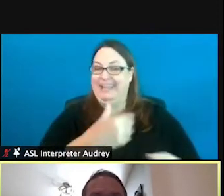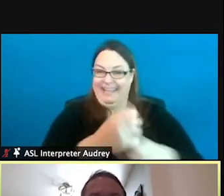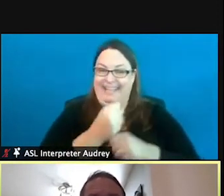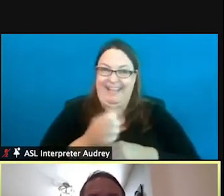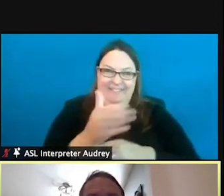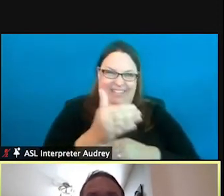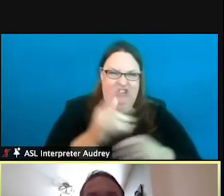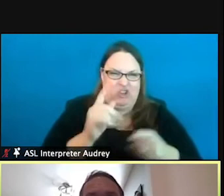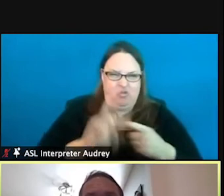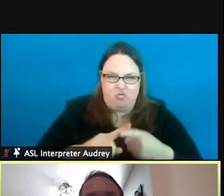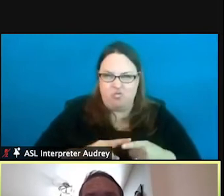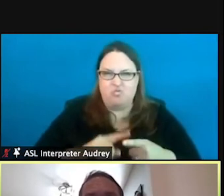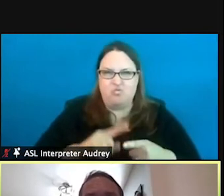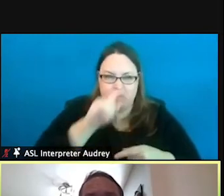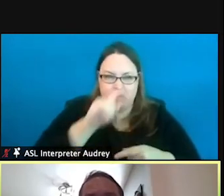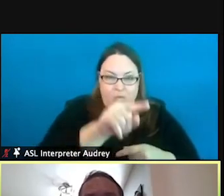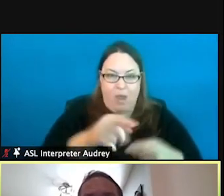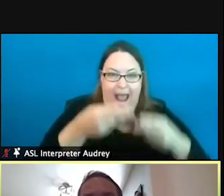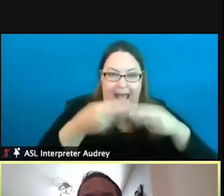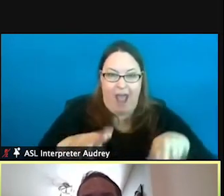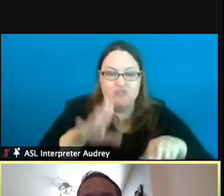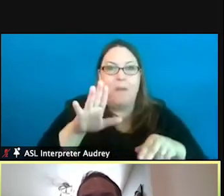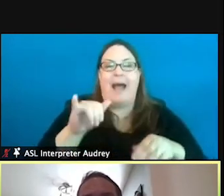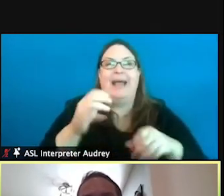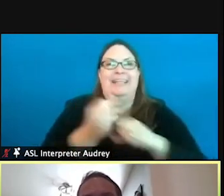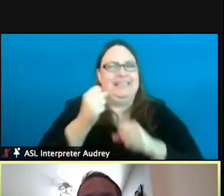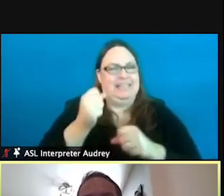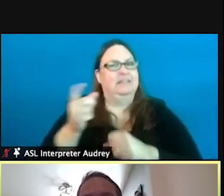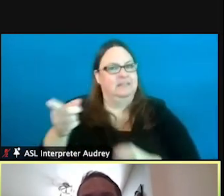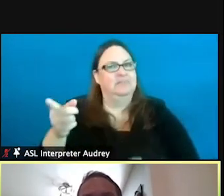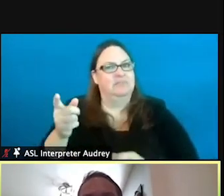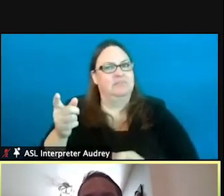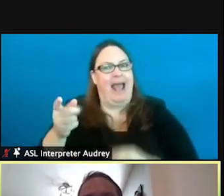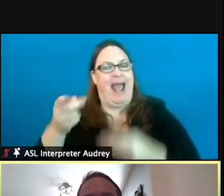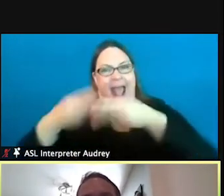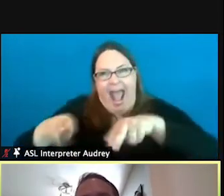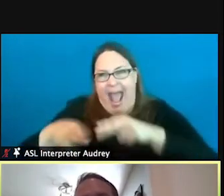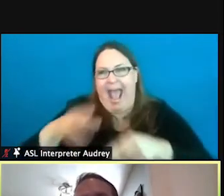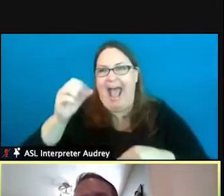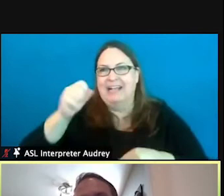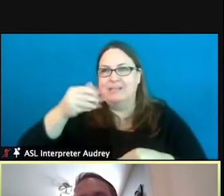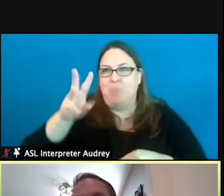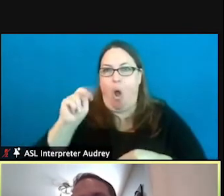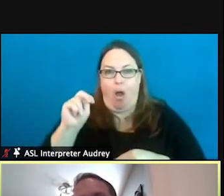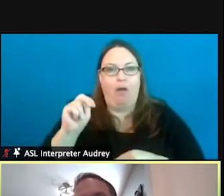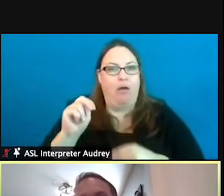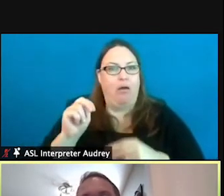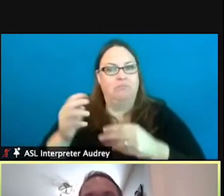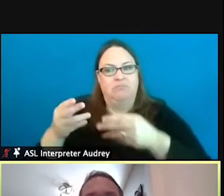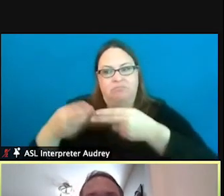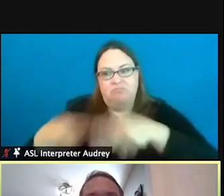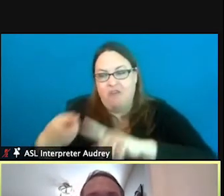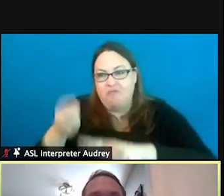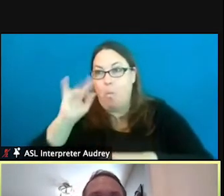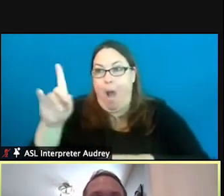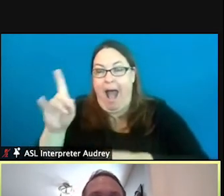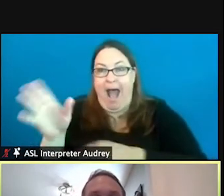those hatcheries is by getting wild – getting eggs and spawn from wild fish at the weirs.